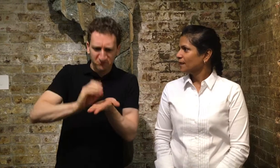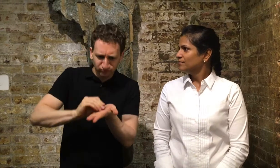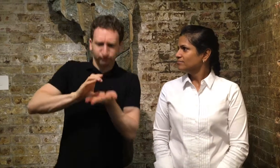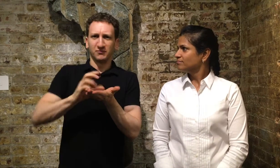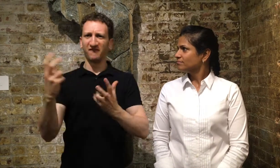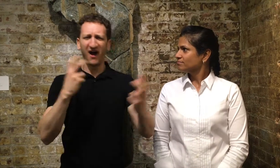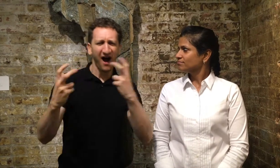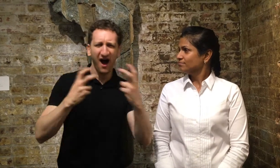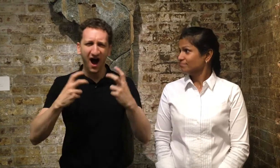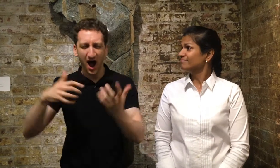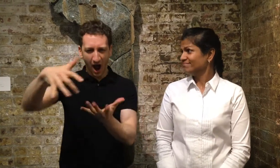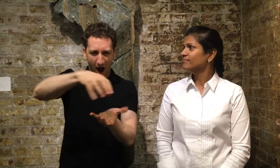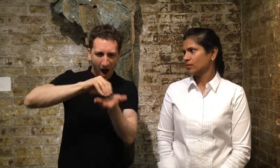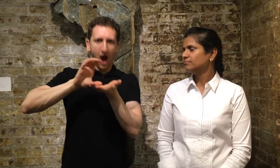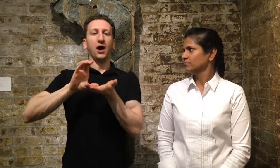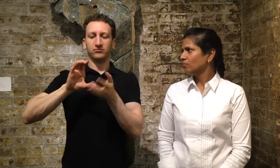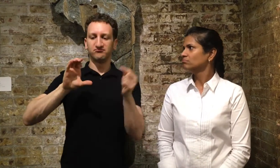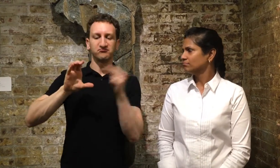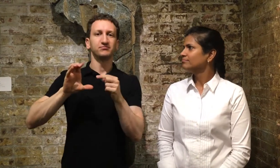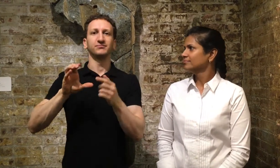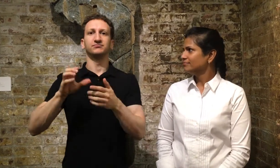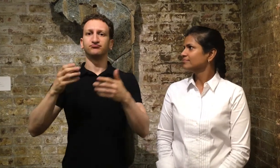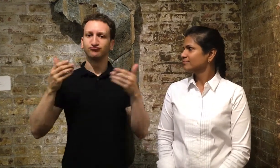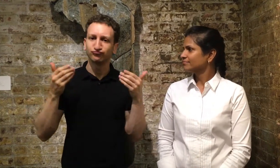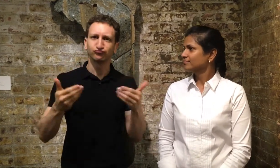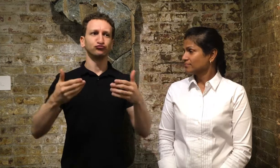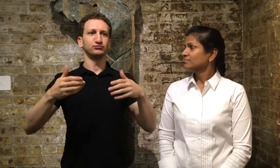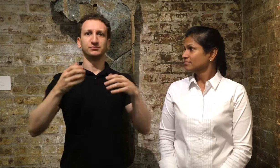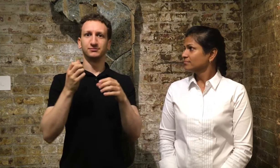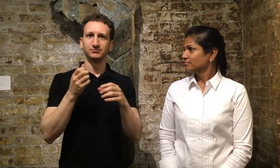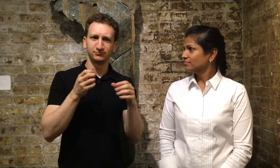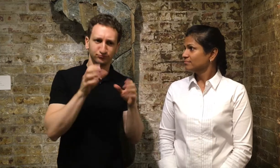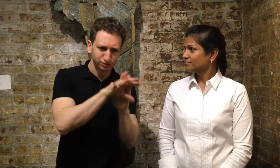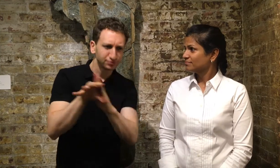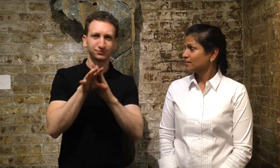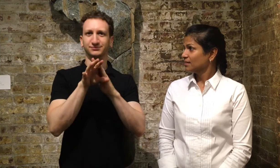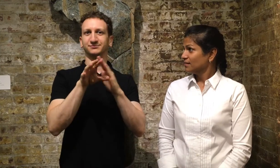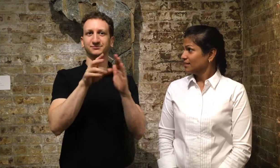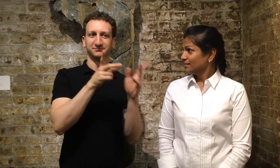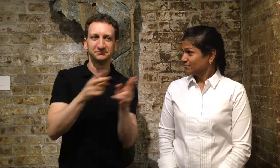able to fund raise enough money to produce three more episodes. We shot,